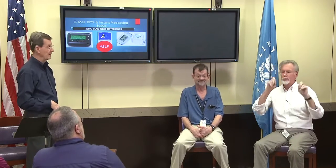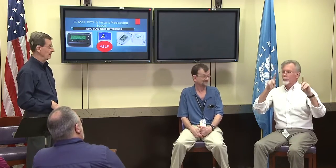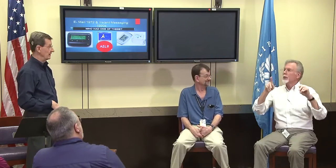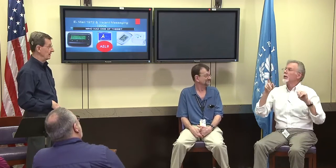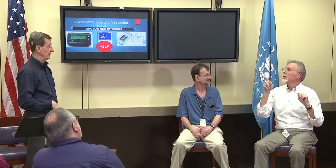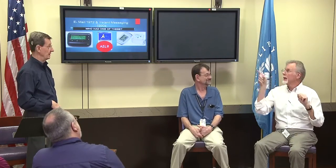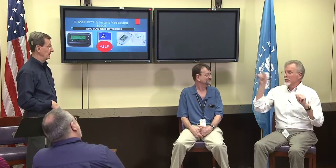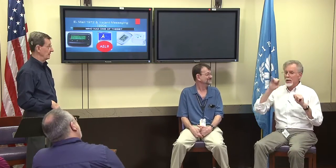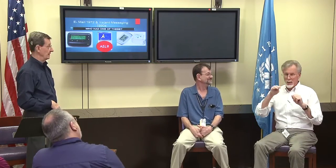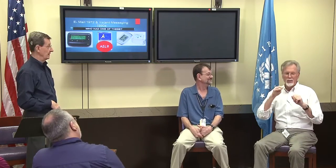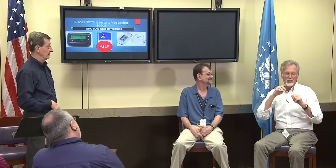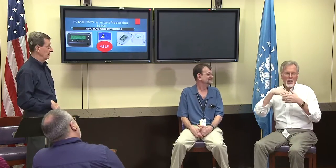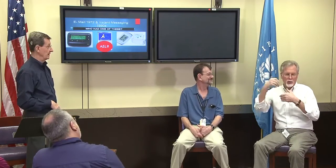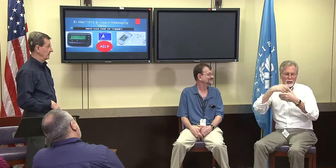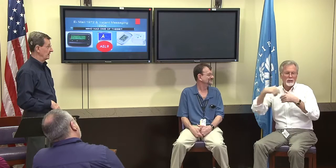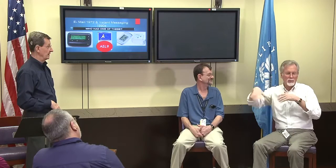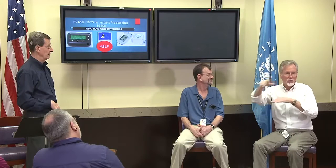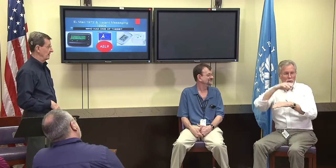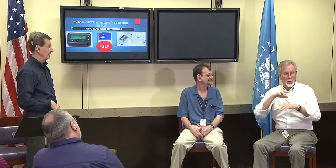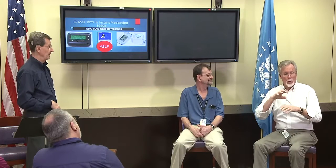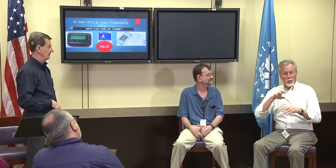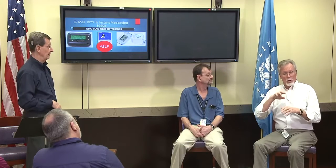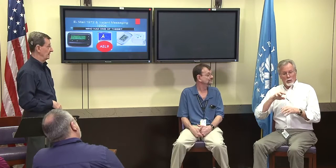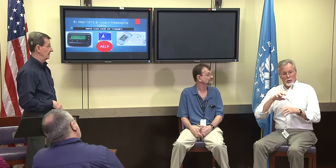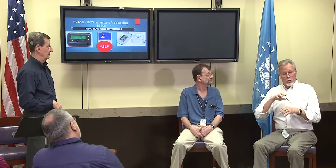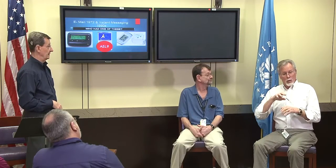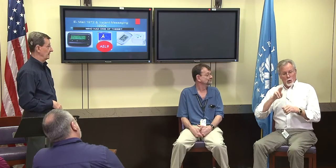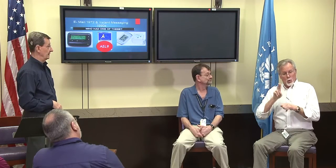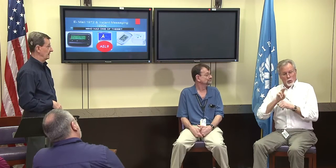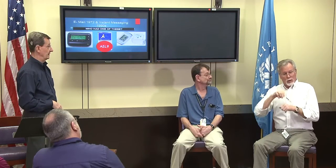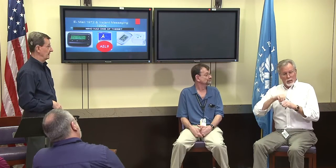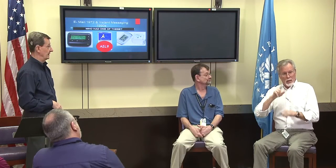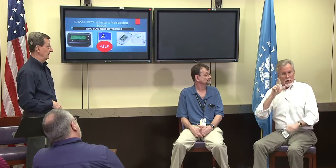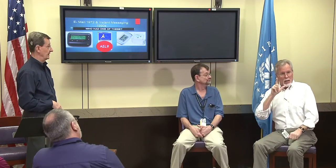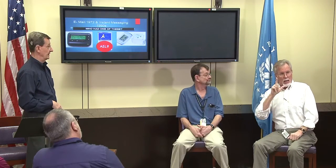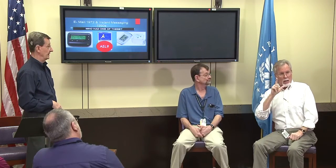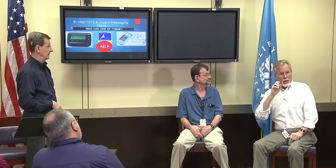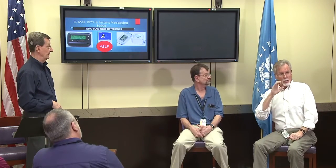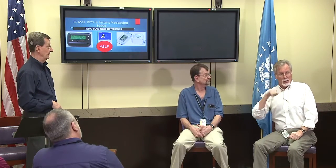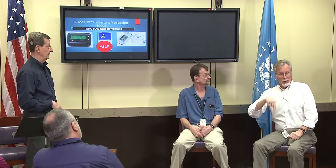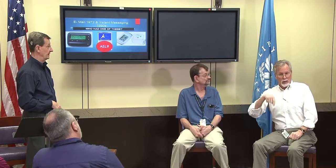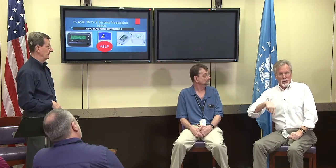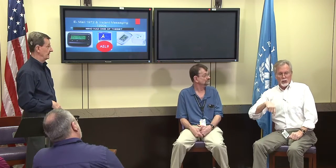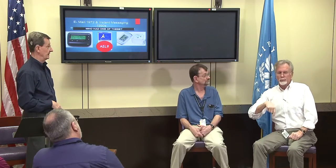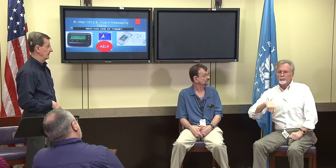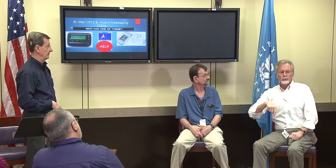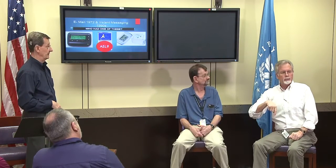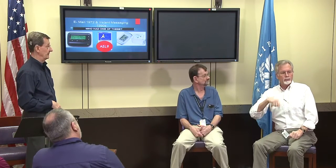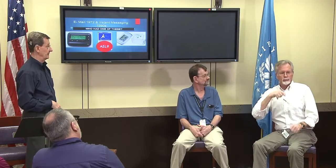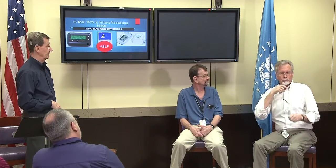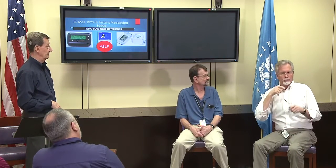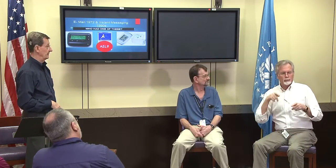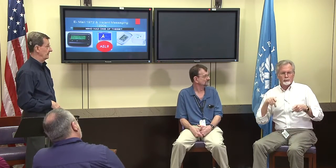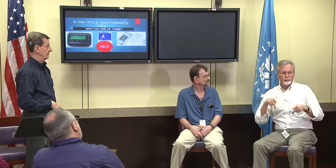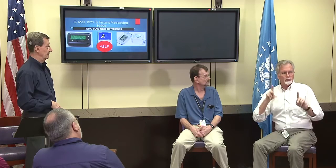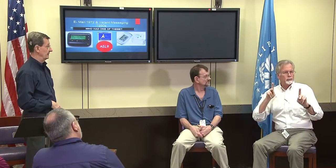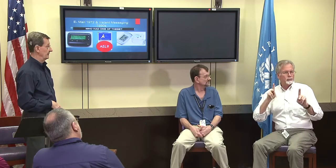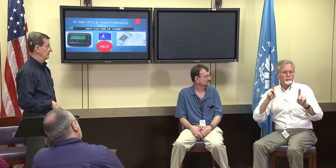So AIM outside the outside world, here's the Library for example,